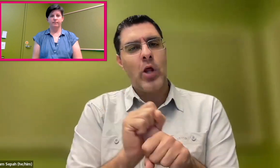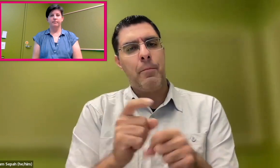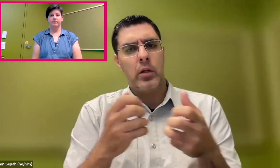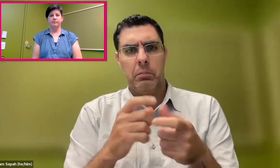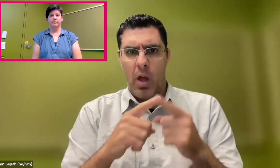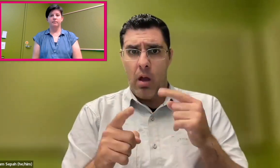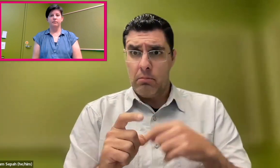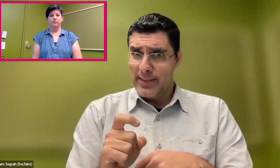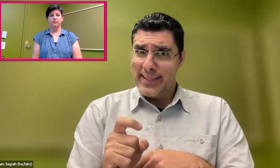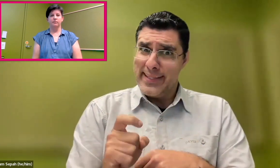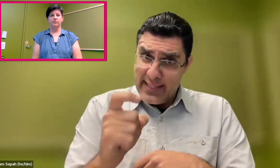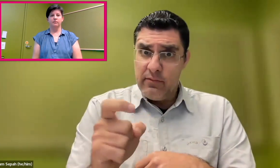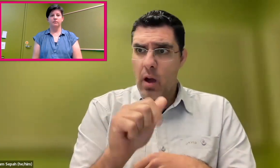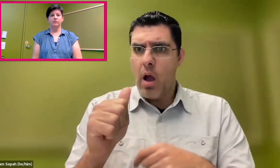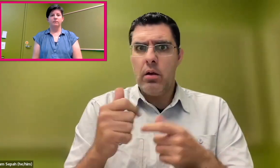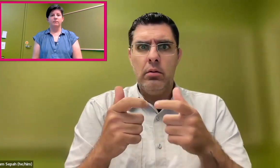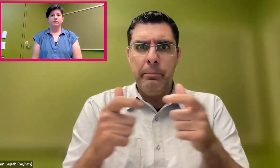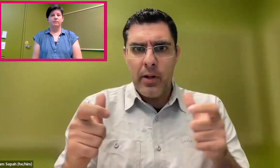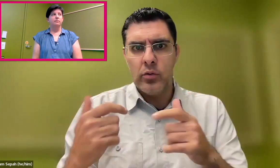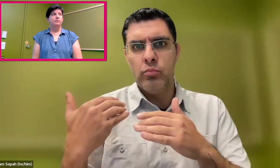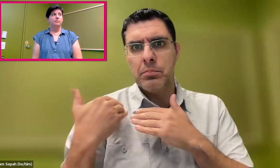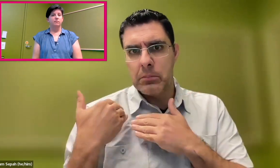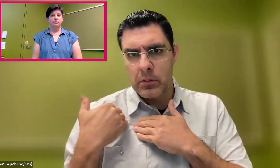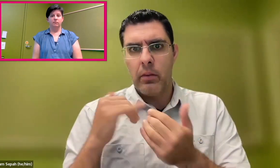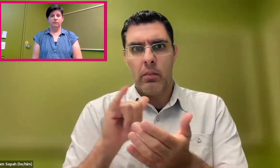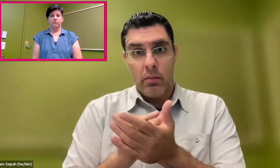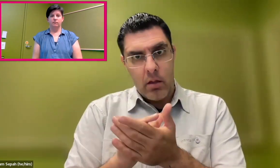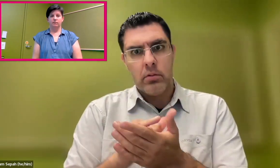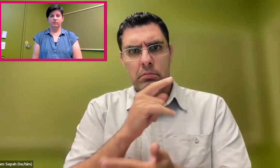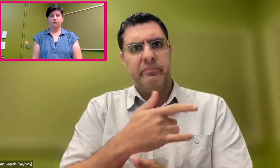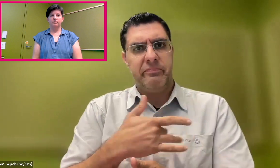It wasn't like just giving me a job where I was qualified,